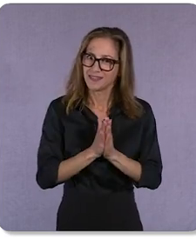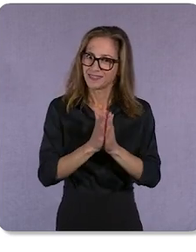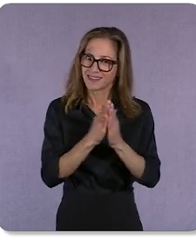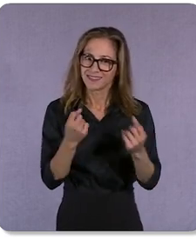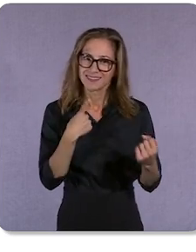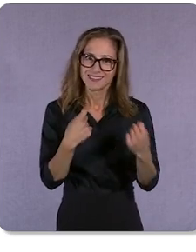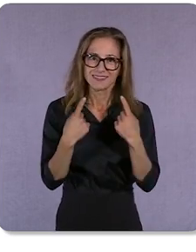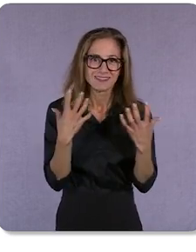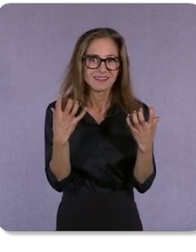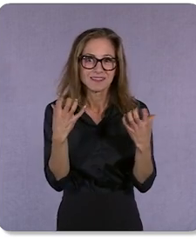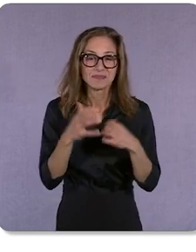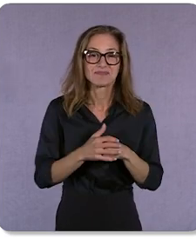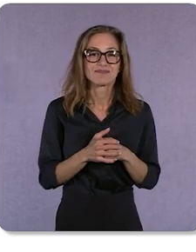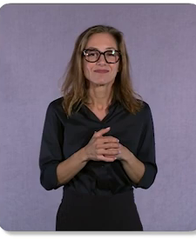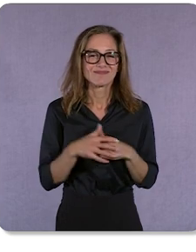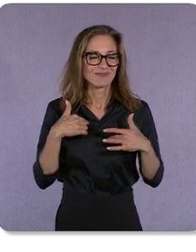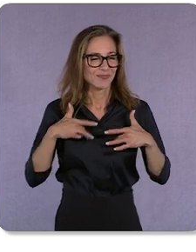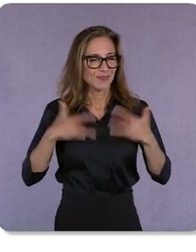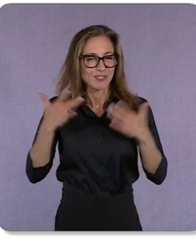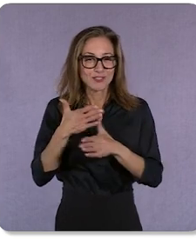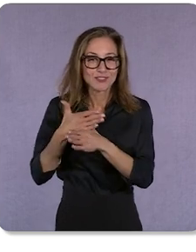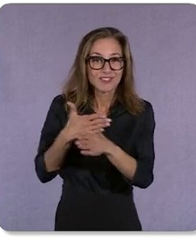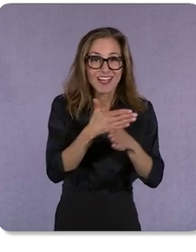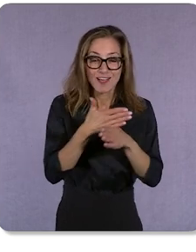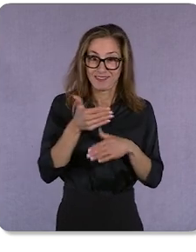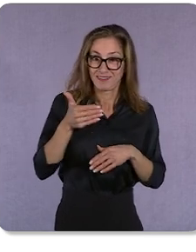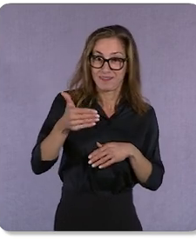And I’m excited to share that in the coming months, we’ll be opening up the ability for